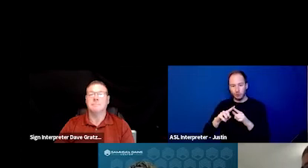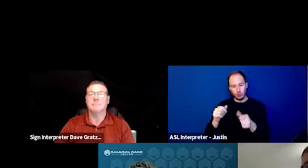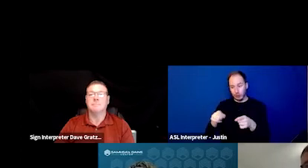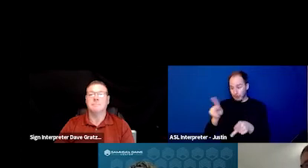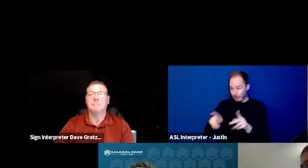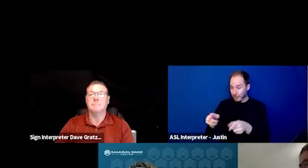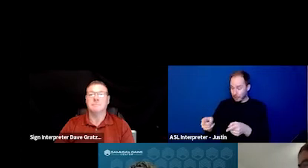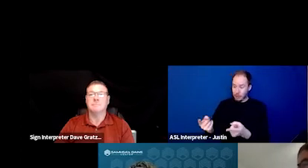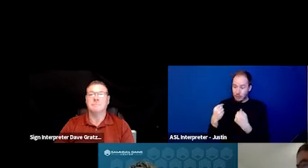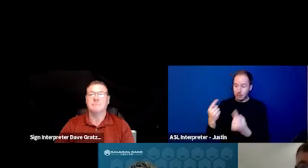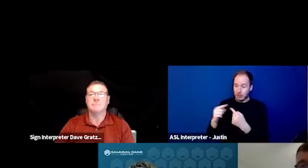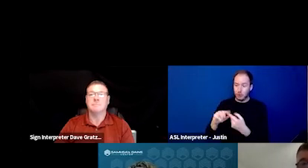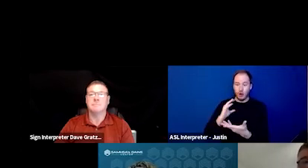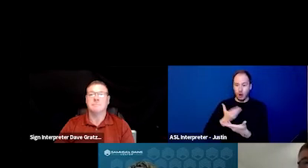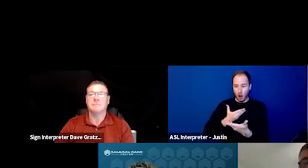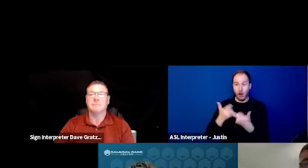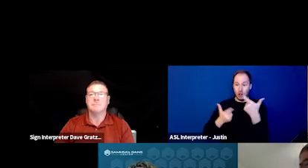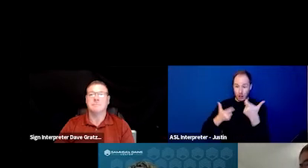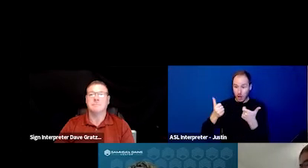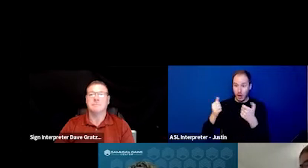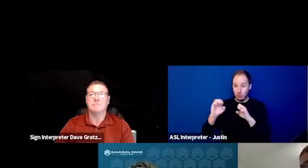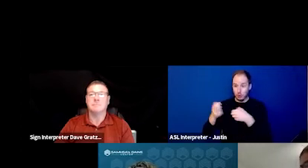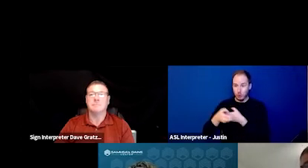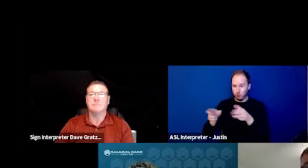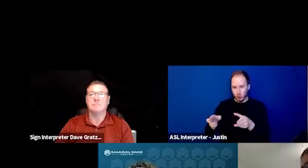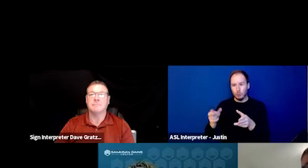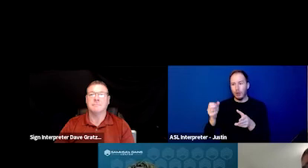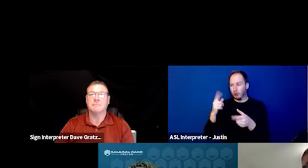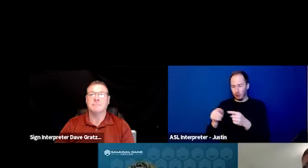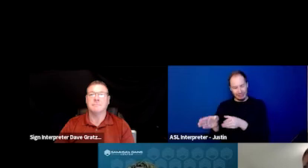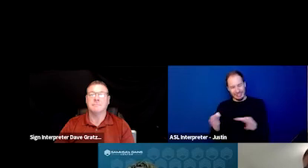from coming to our large emergency room and quickly realized